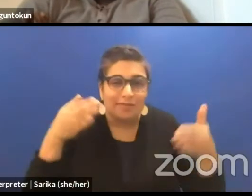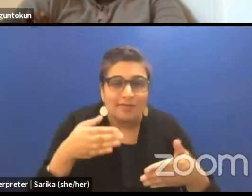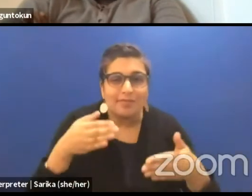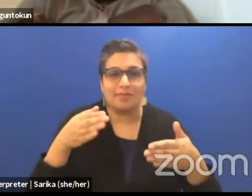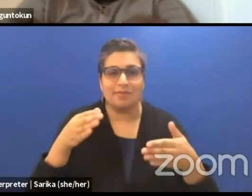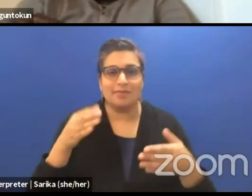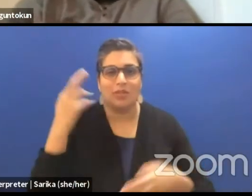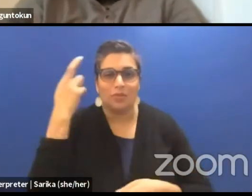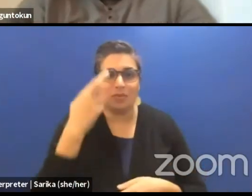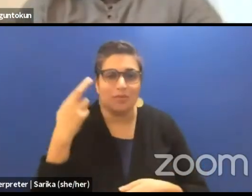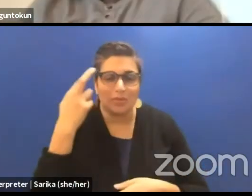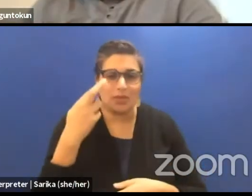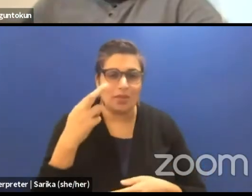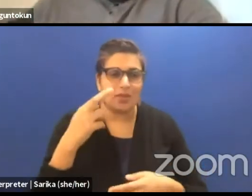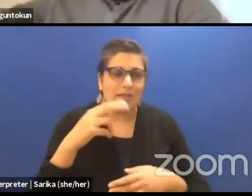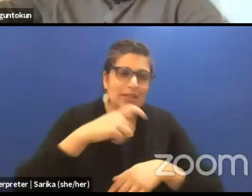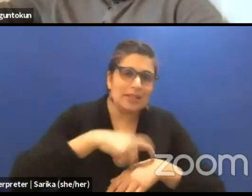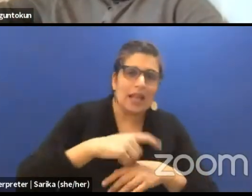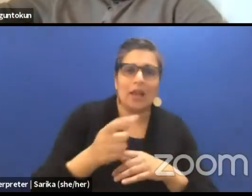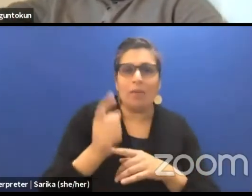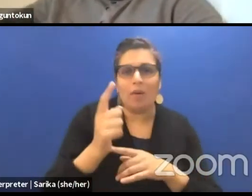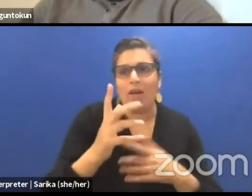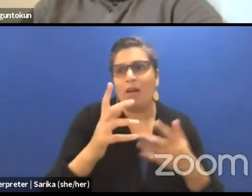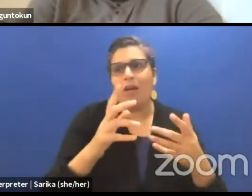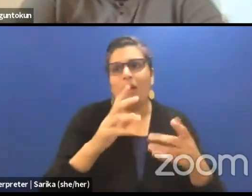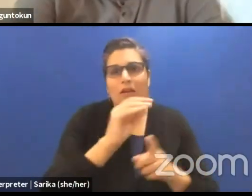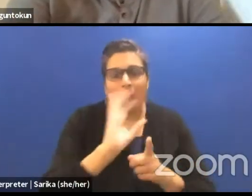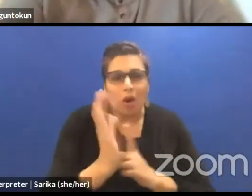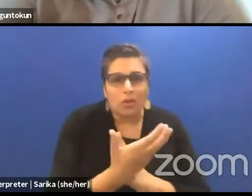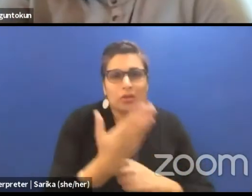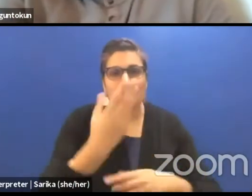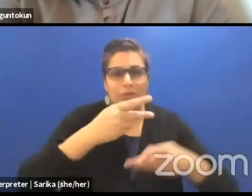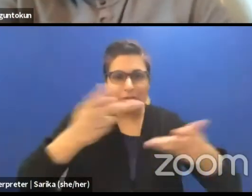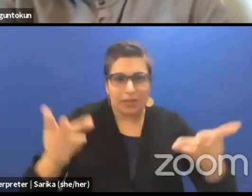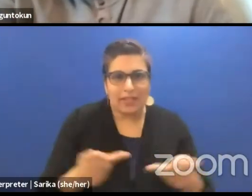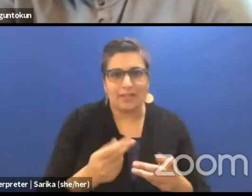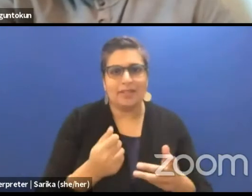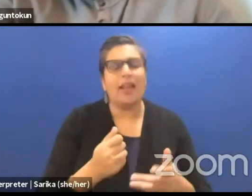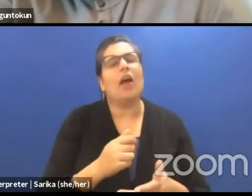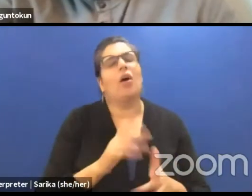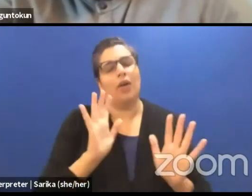to a given moment in time and space and culture, then of course they also have to have the nuance